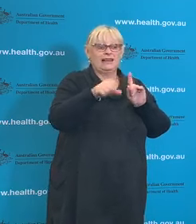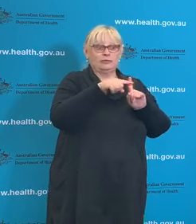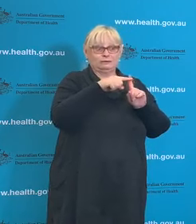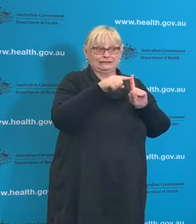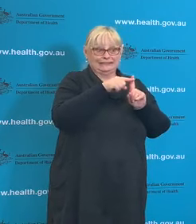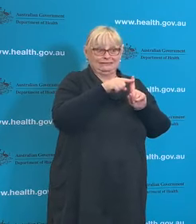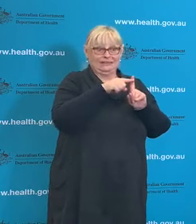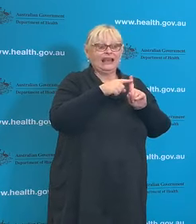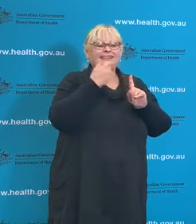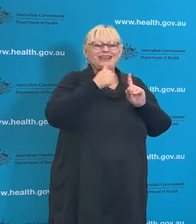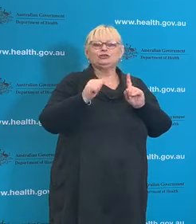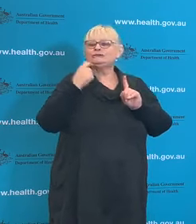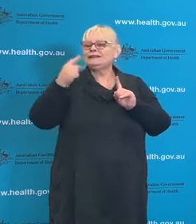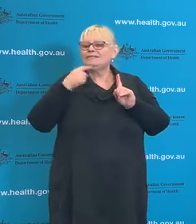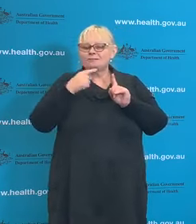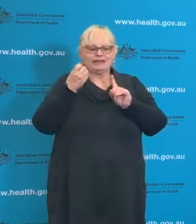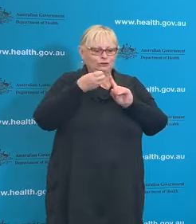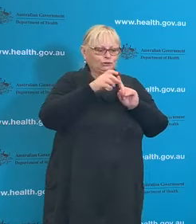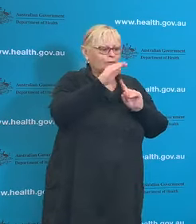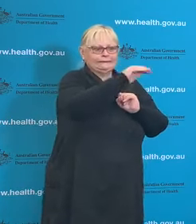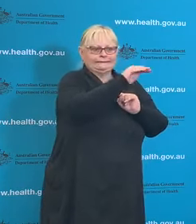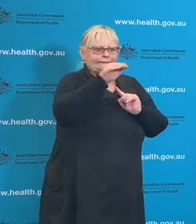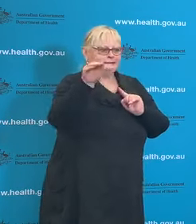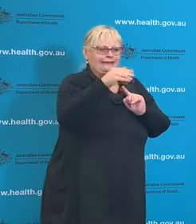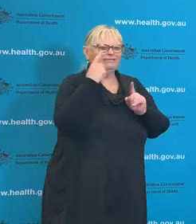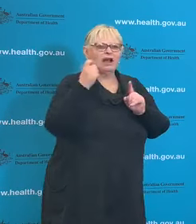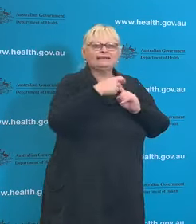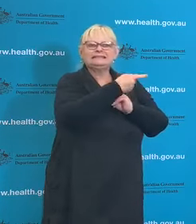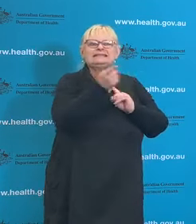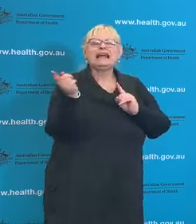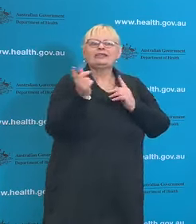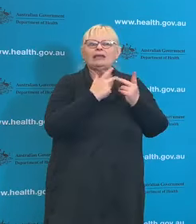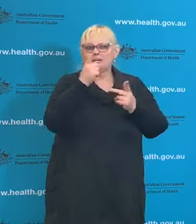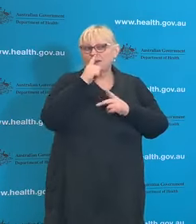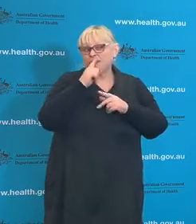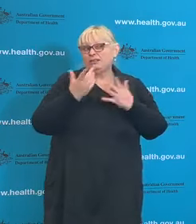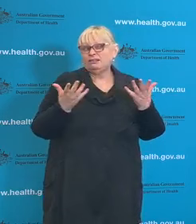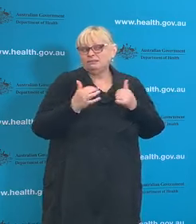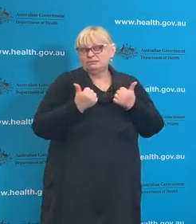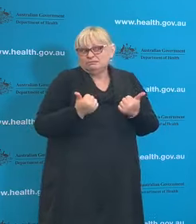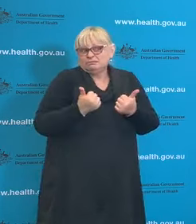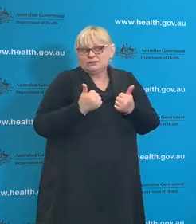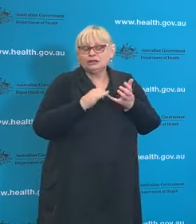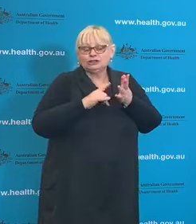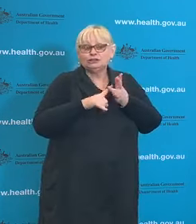able to use that to trace those that they've been in close contact with. So yes, the app is working.